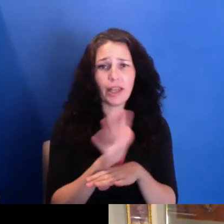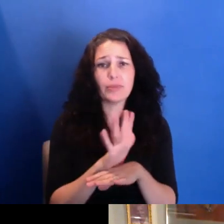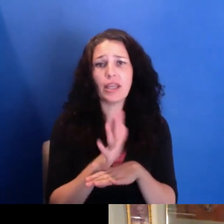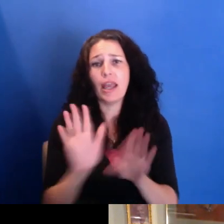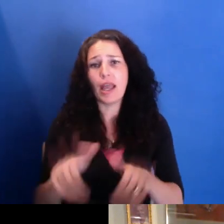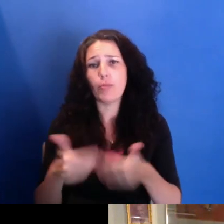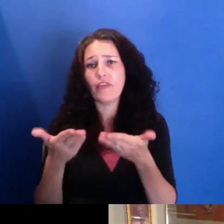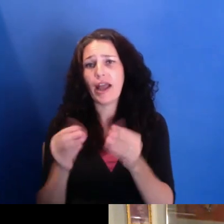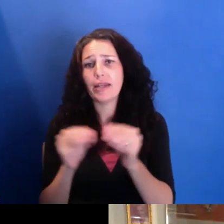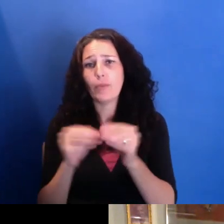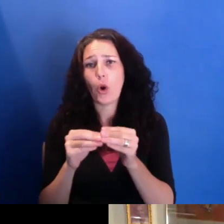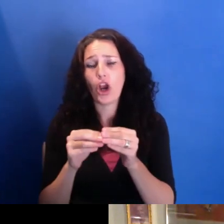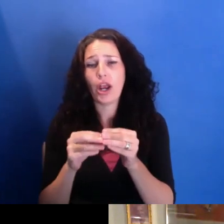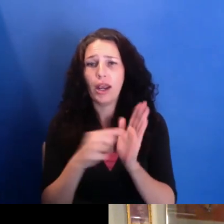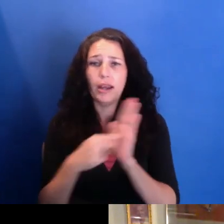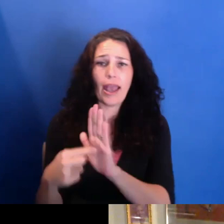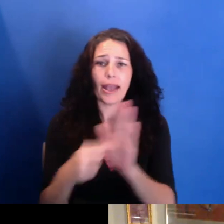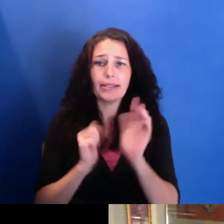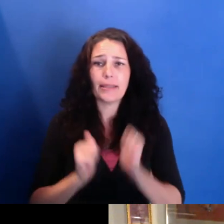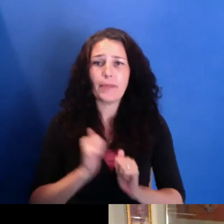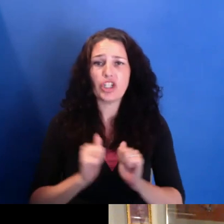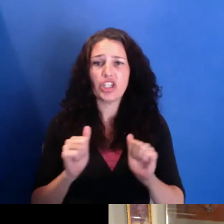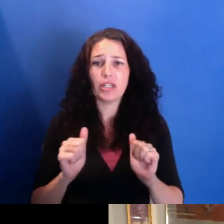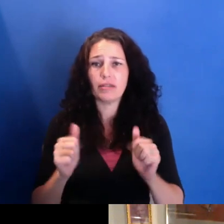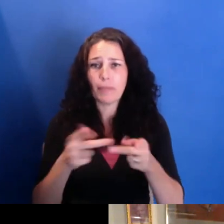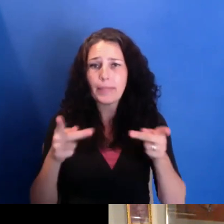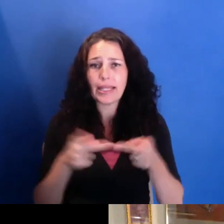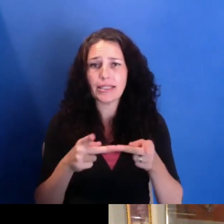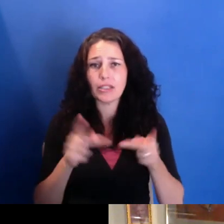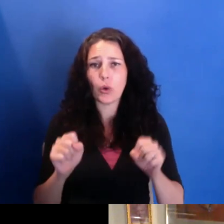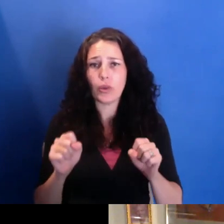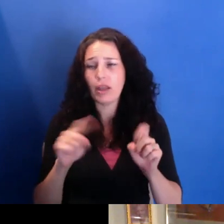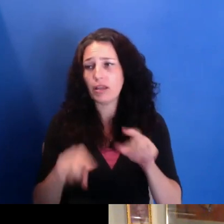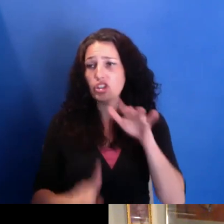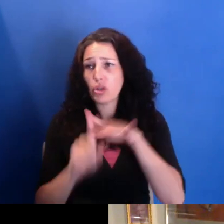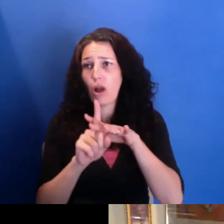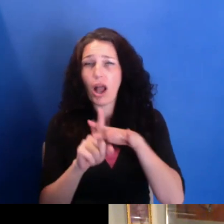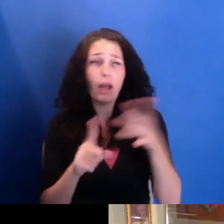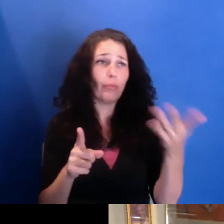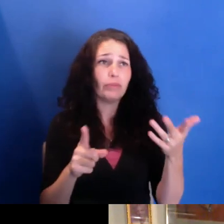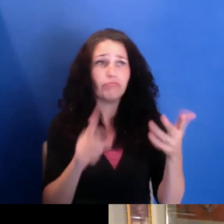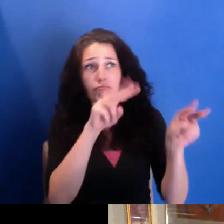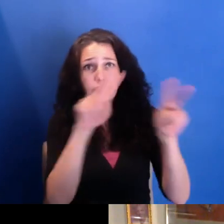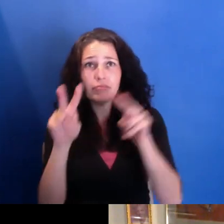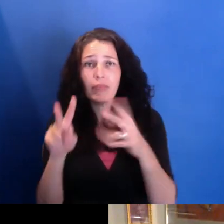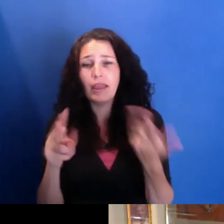and we can share all that we collect. Wow. So that's pretty much it in a nutshell.